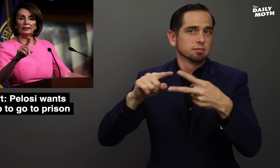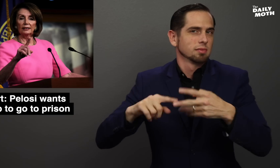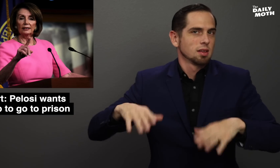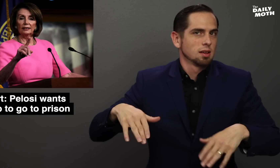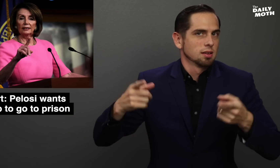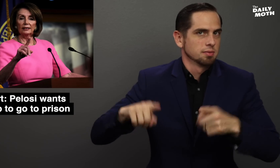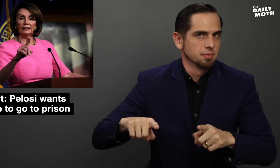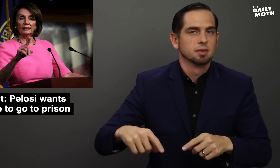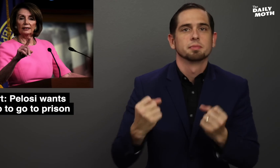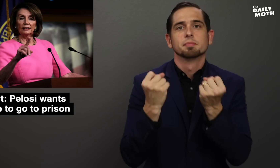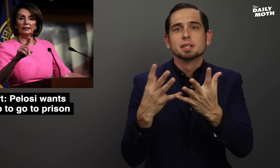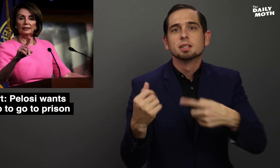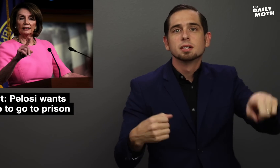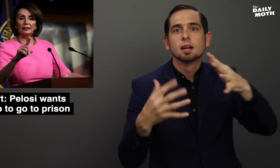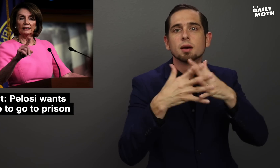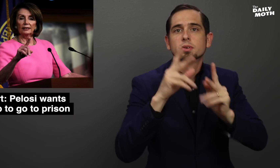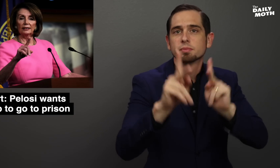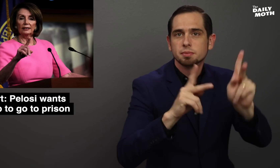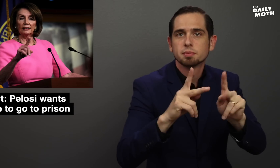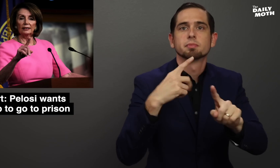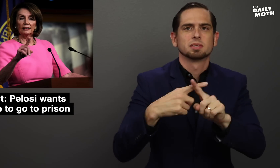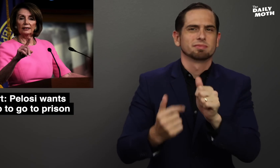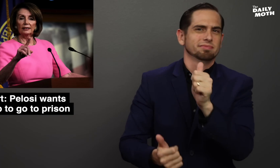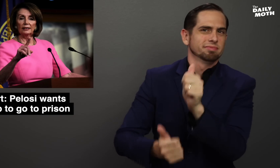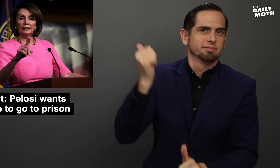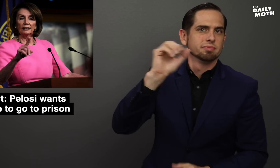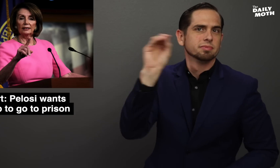This hasn't happened, as many Americans and the overwhelming